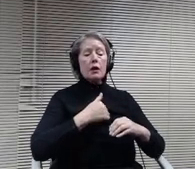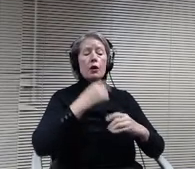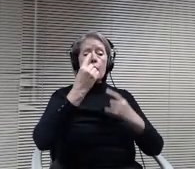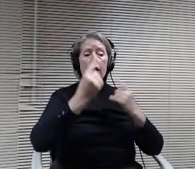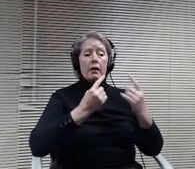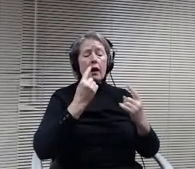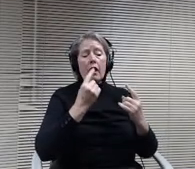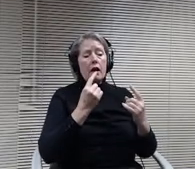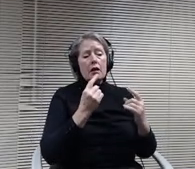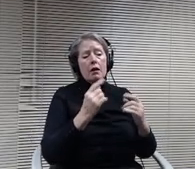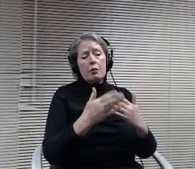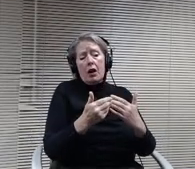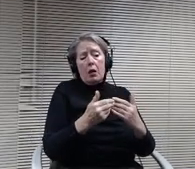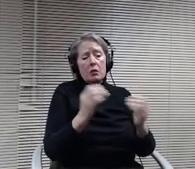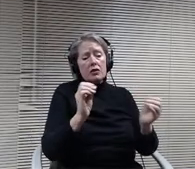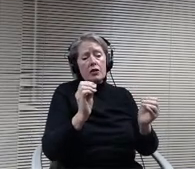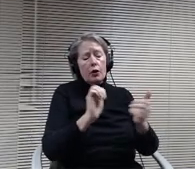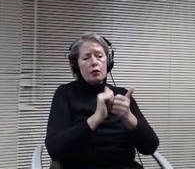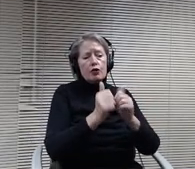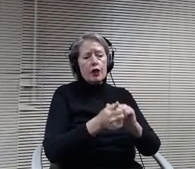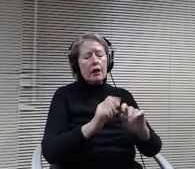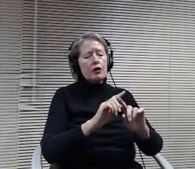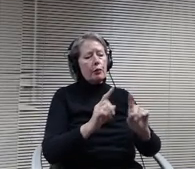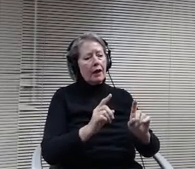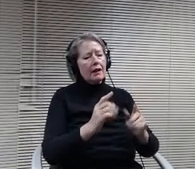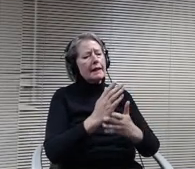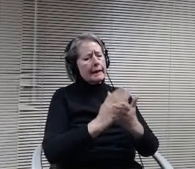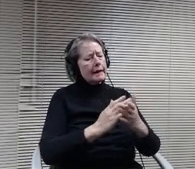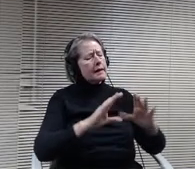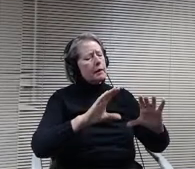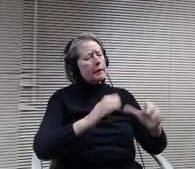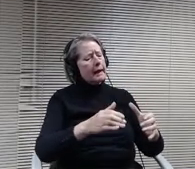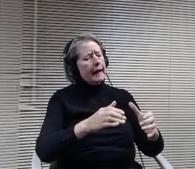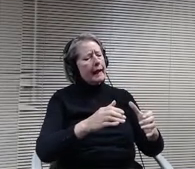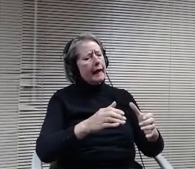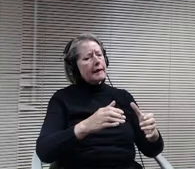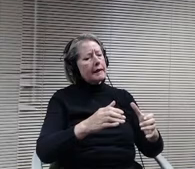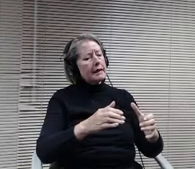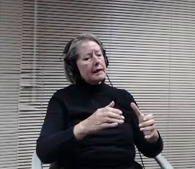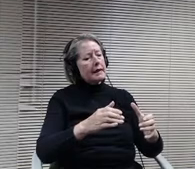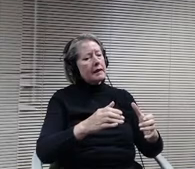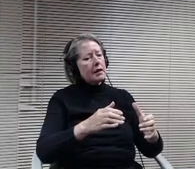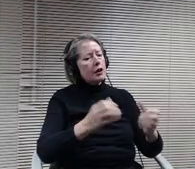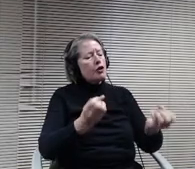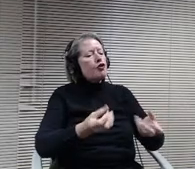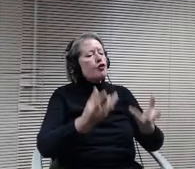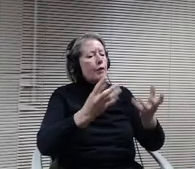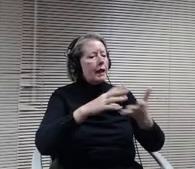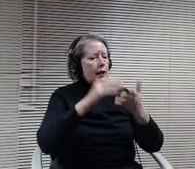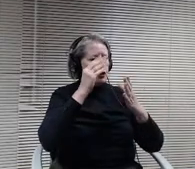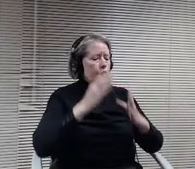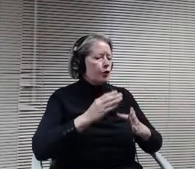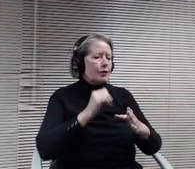we have some class sizes that we're not going to be comfortable for students and teachers, so we're going to have